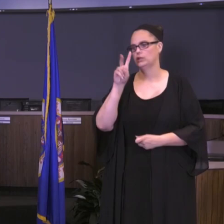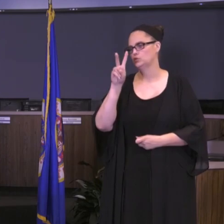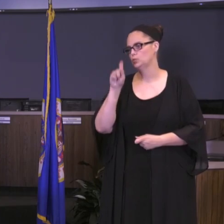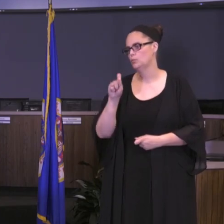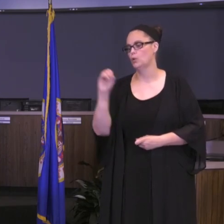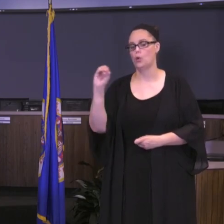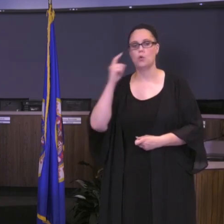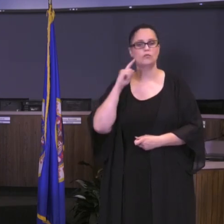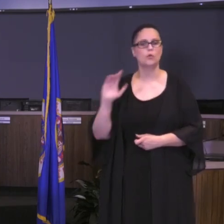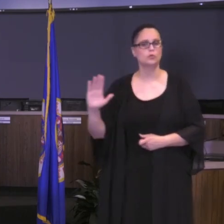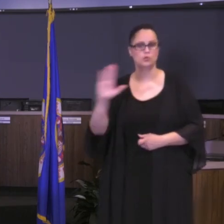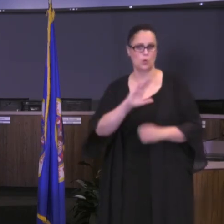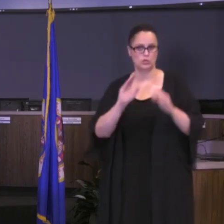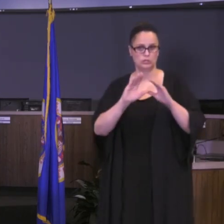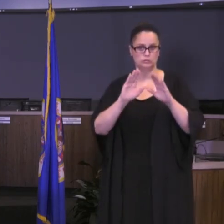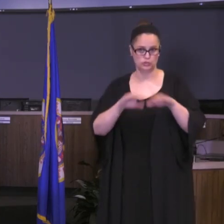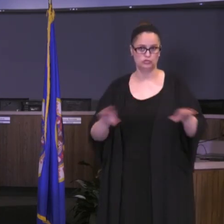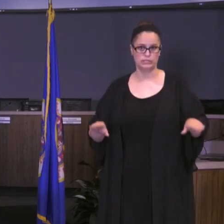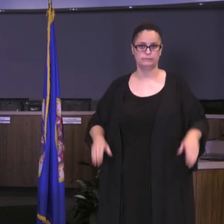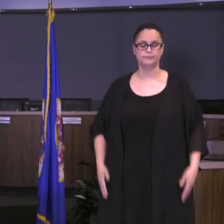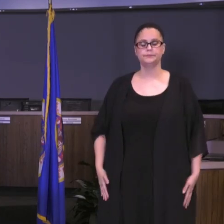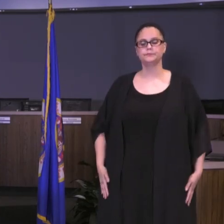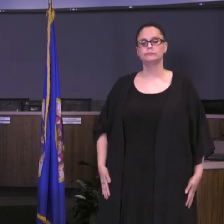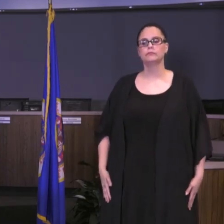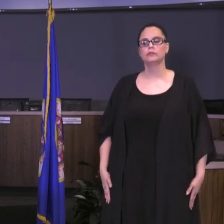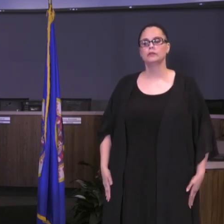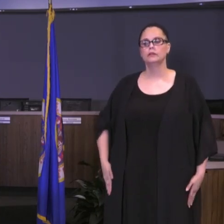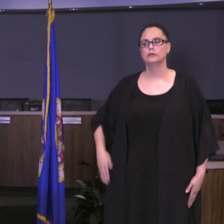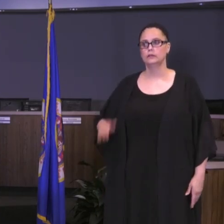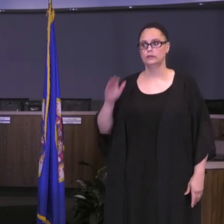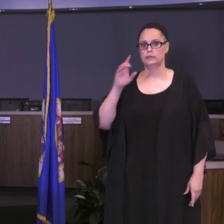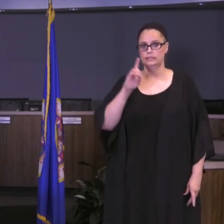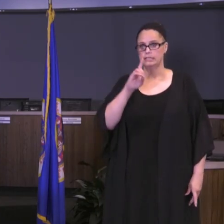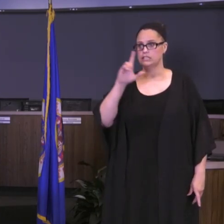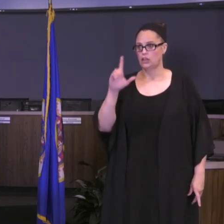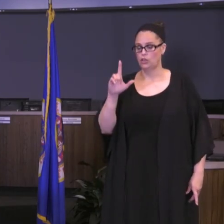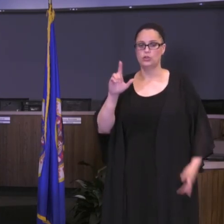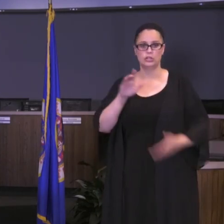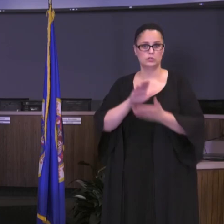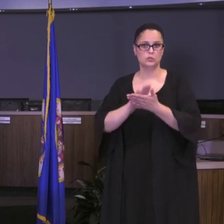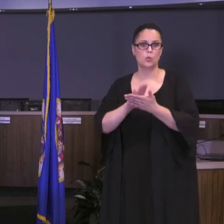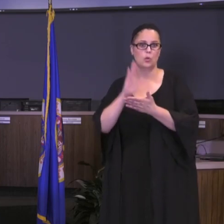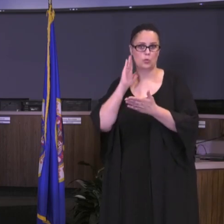to make sure that you heard that from me tonight. The distance learning school will still maintain a student's path